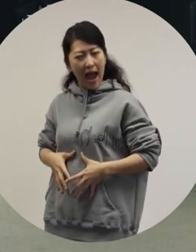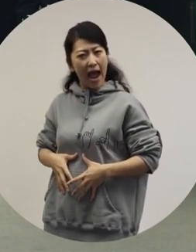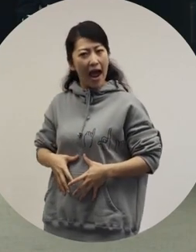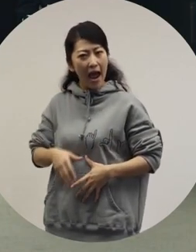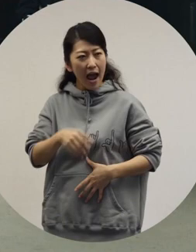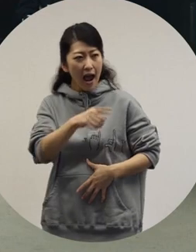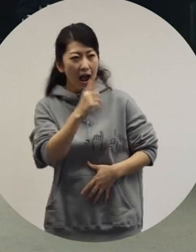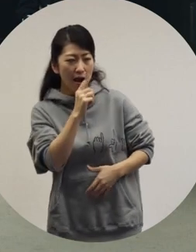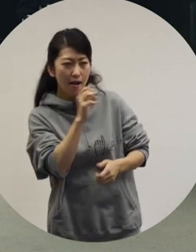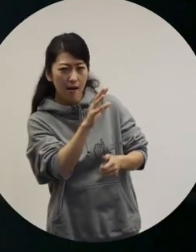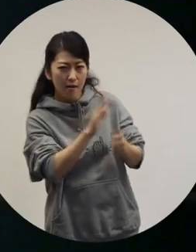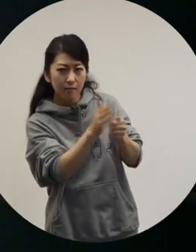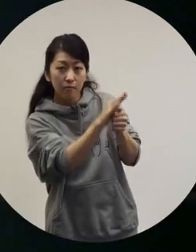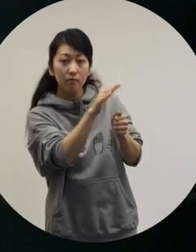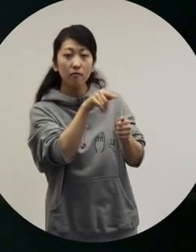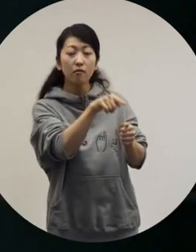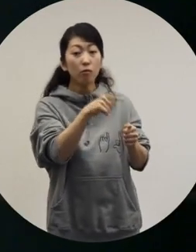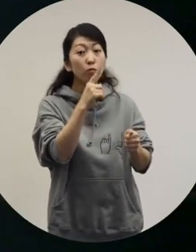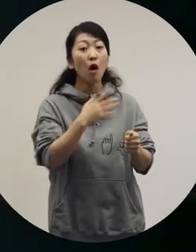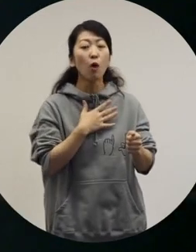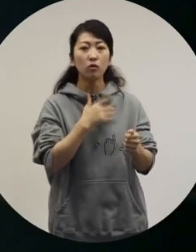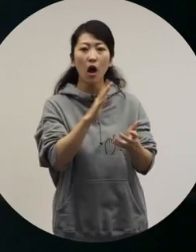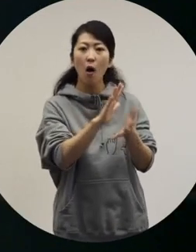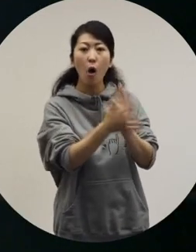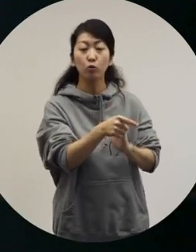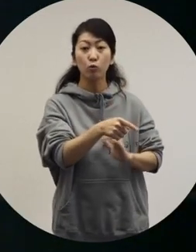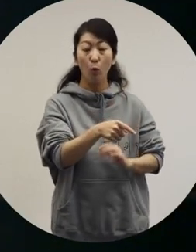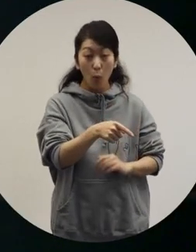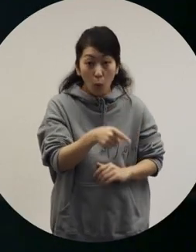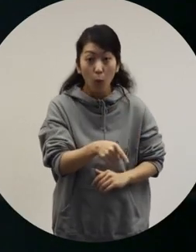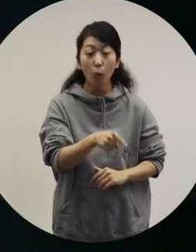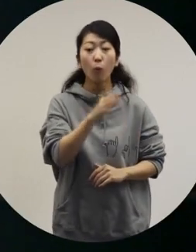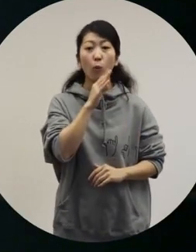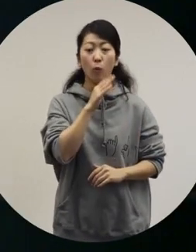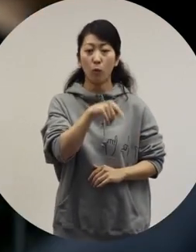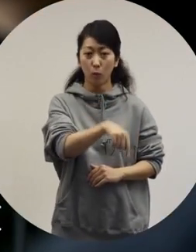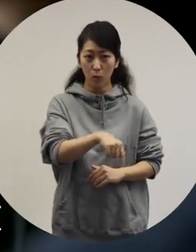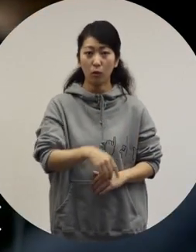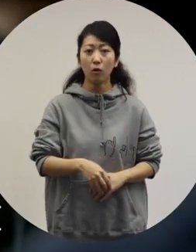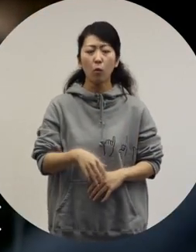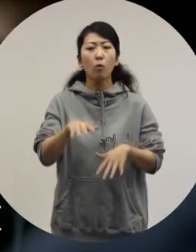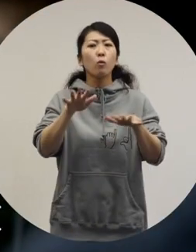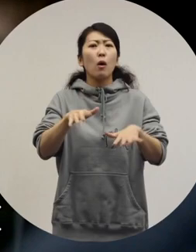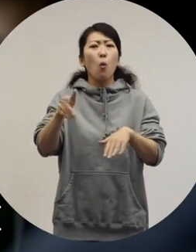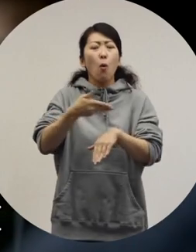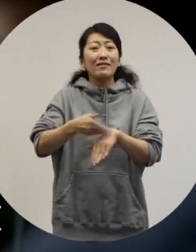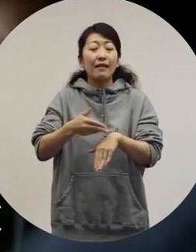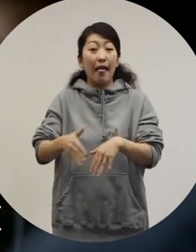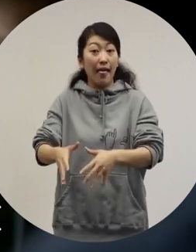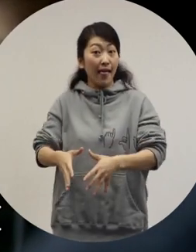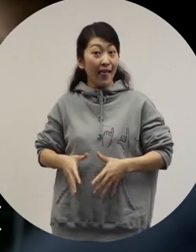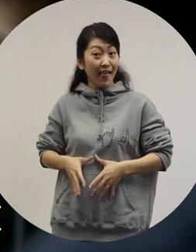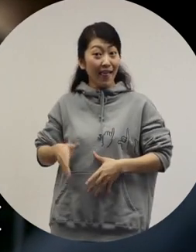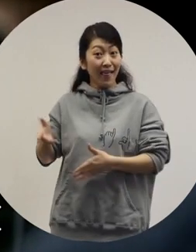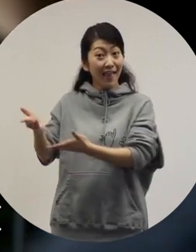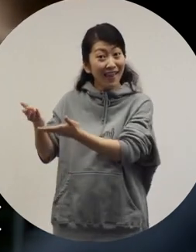when she seems to be having a hard time. This time, you made it stylish.